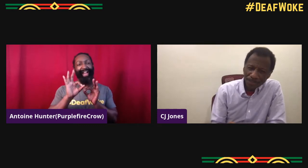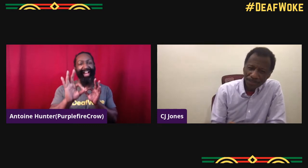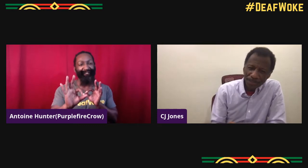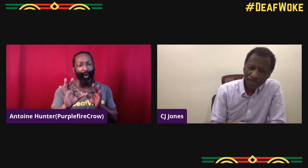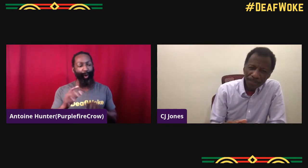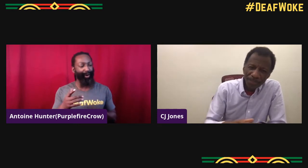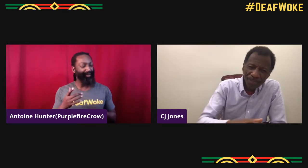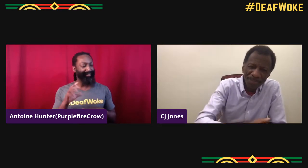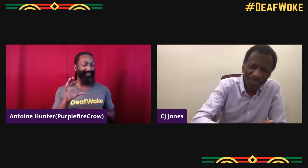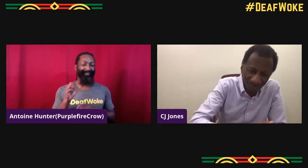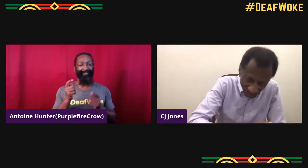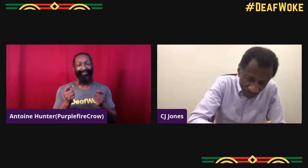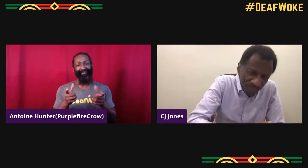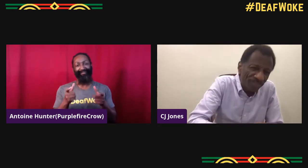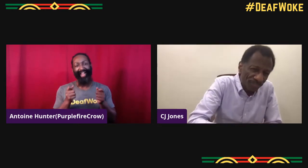helped me get where I am today.